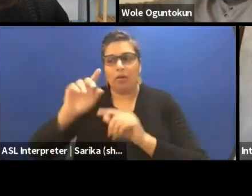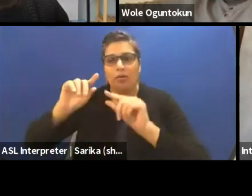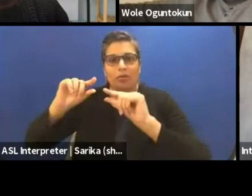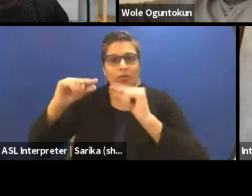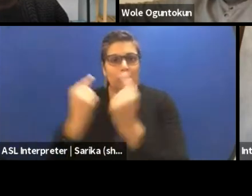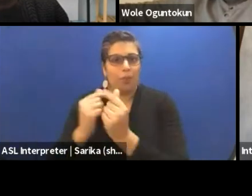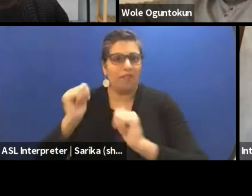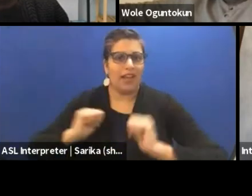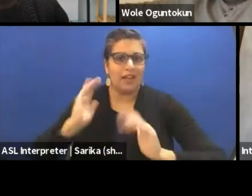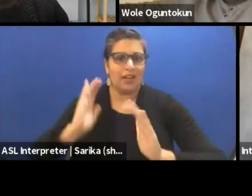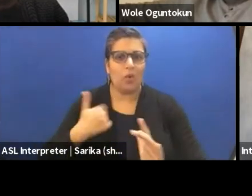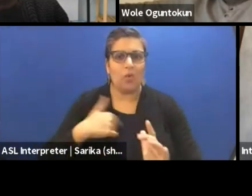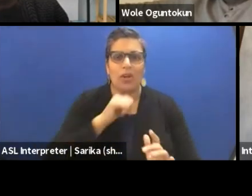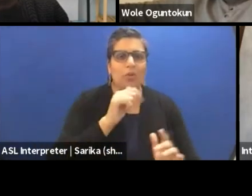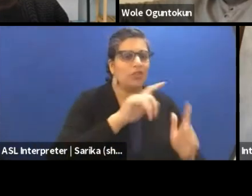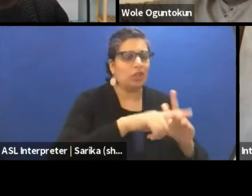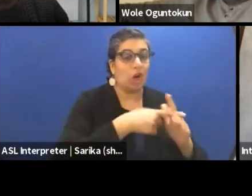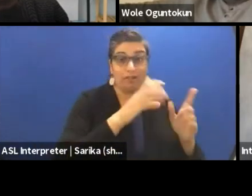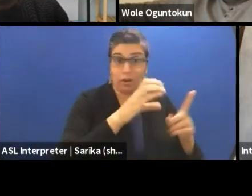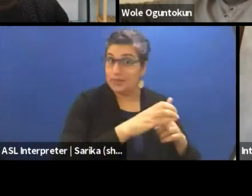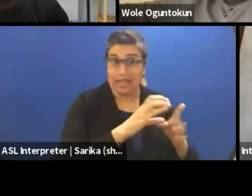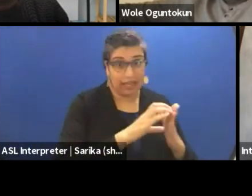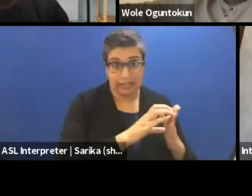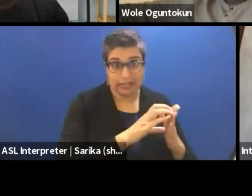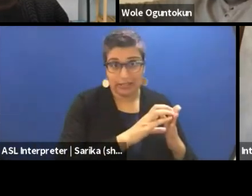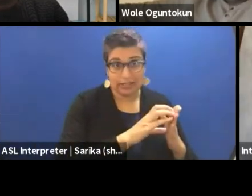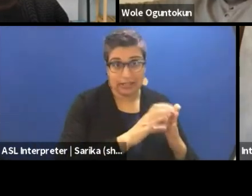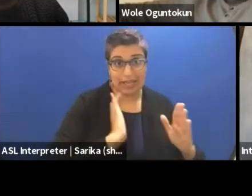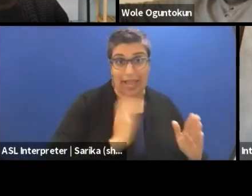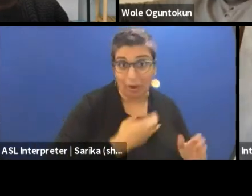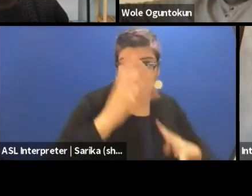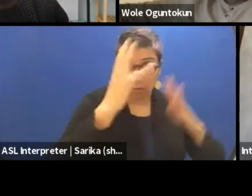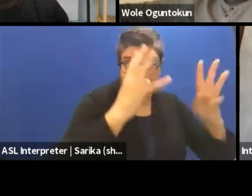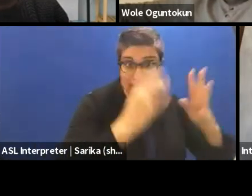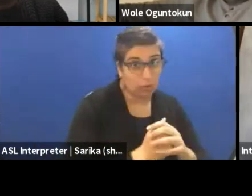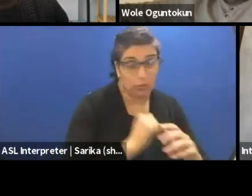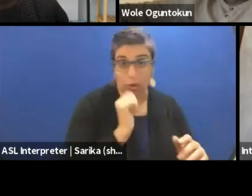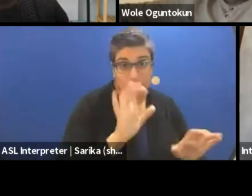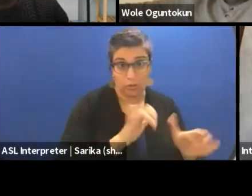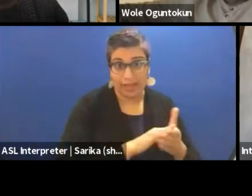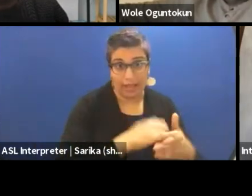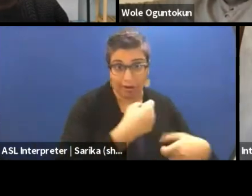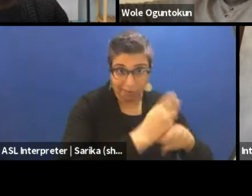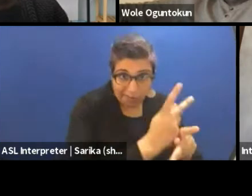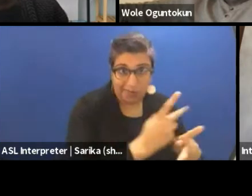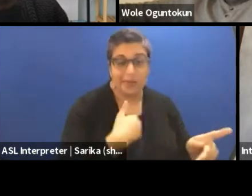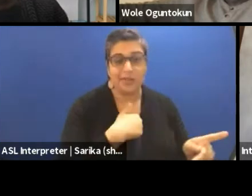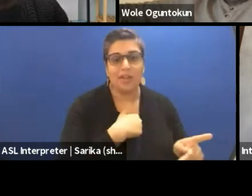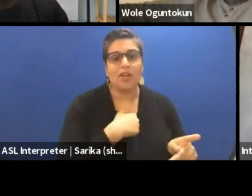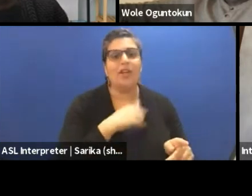because we don't start from a text in our creations. For us, this is why I'm talking about meaning in dramaturgy